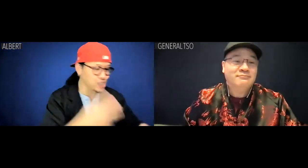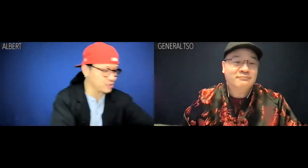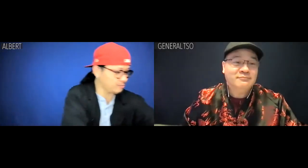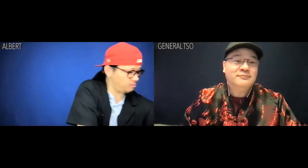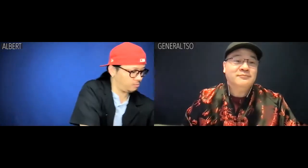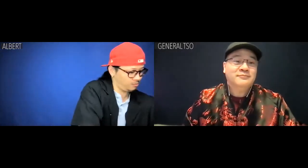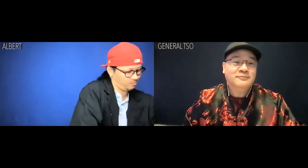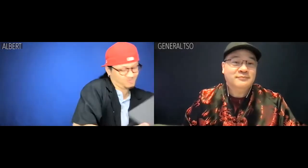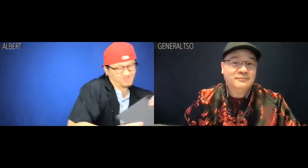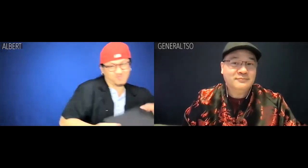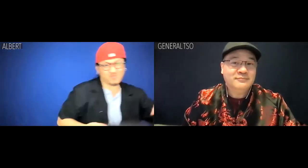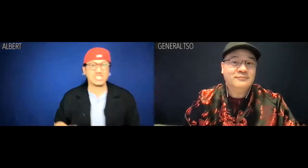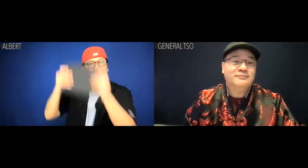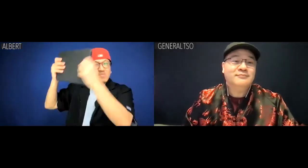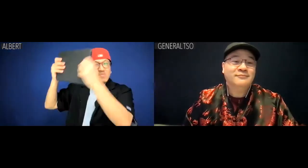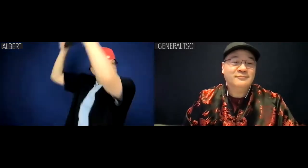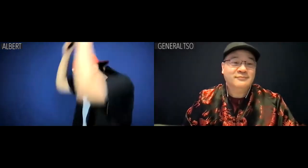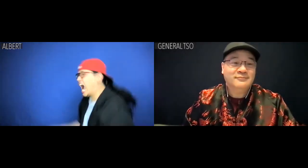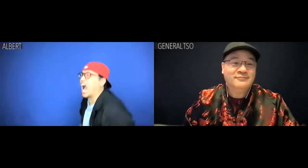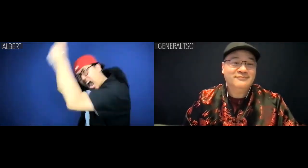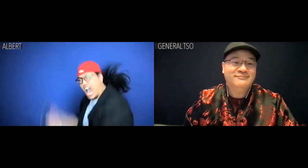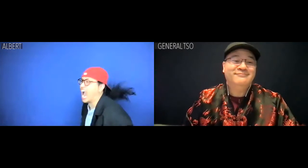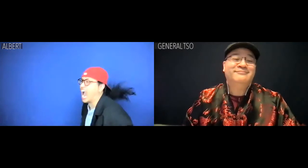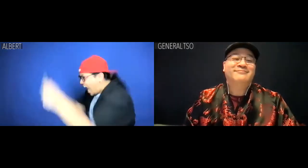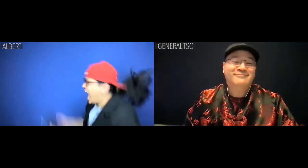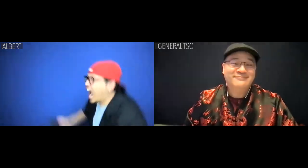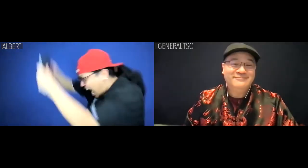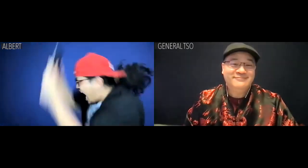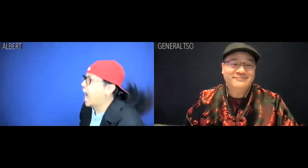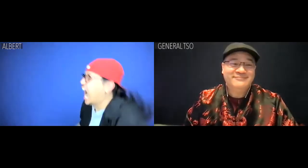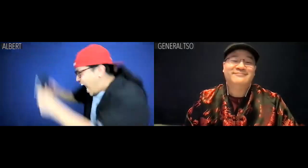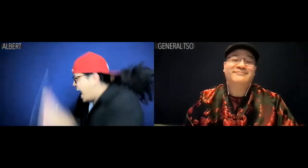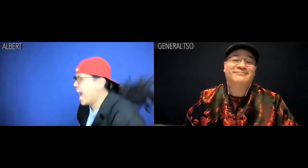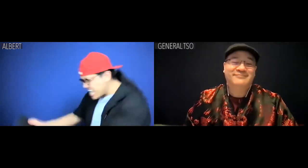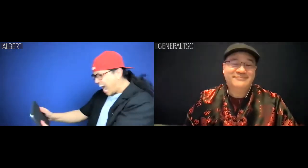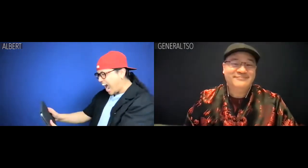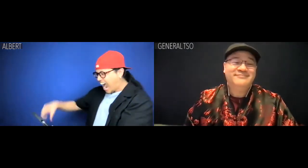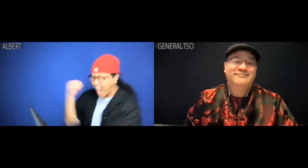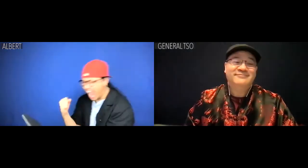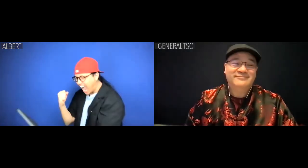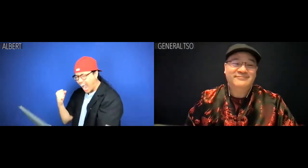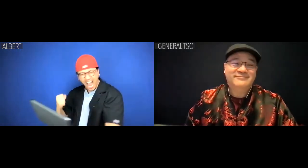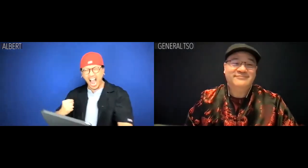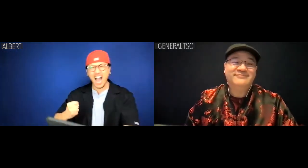HRRRUHHH! [sound of Albert hurling a laptop, but when it hits the floor, it squeaks like a dog toy]